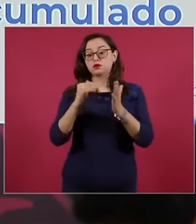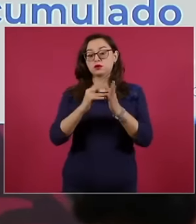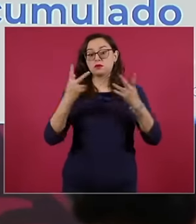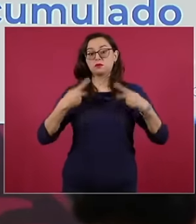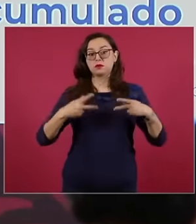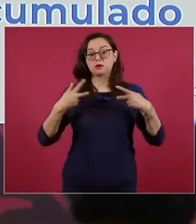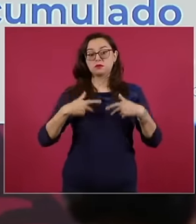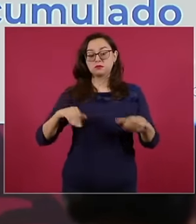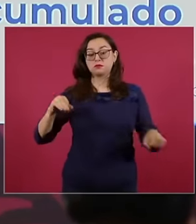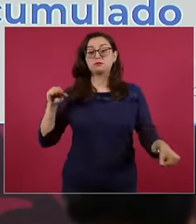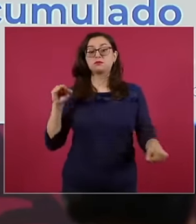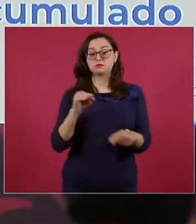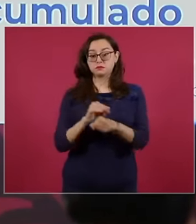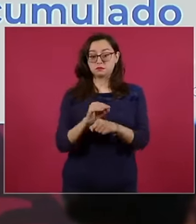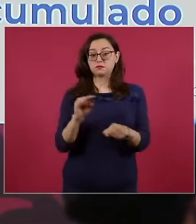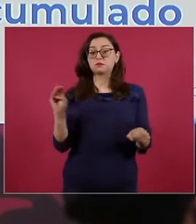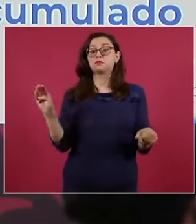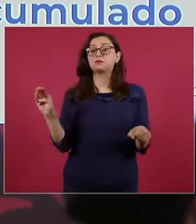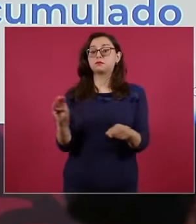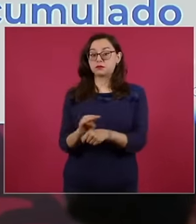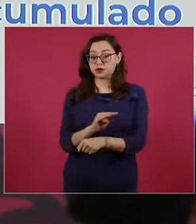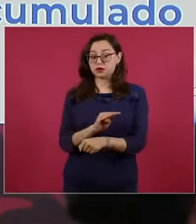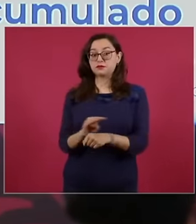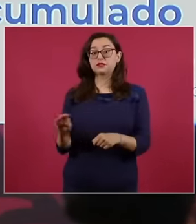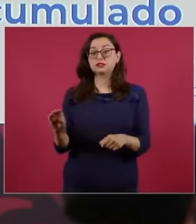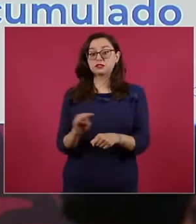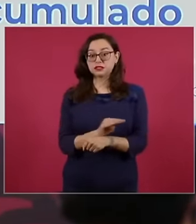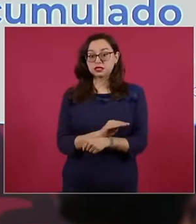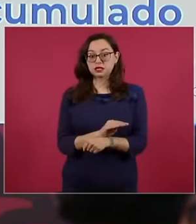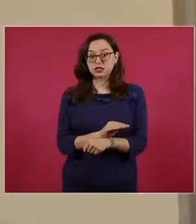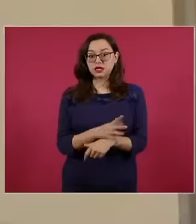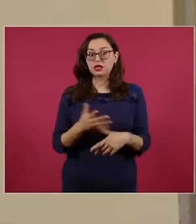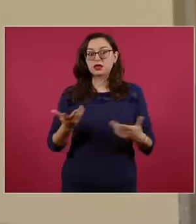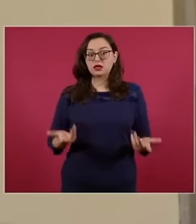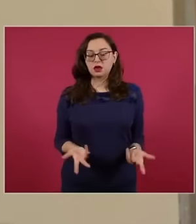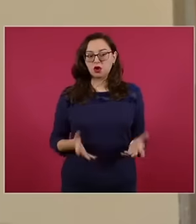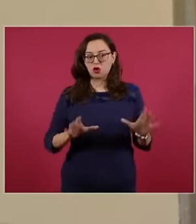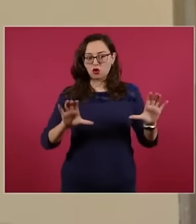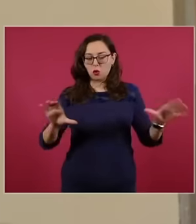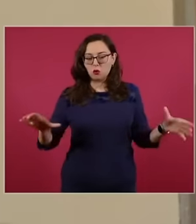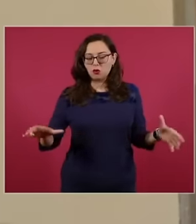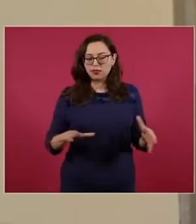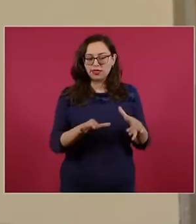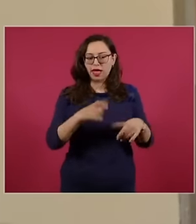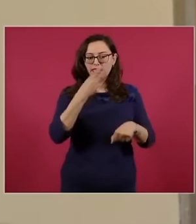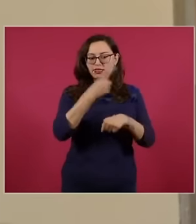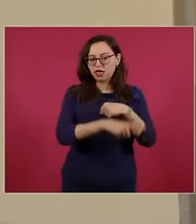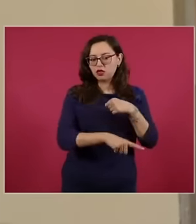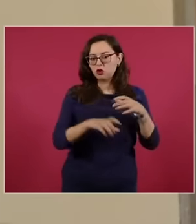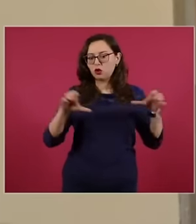to emphasize that term not affected families not affected communities but who joined